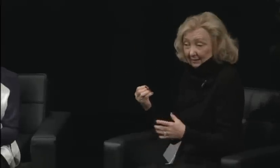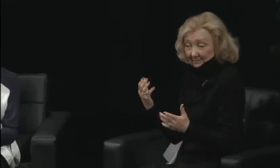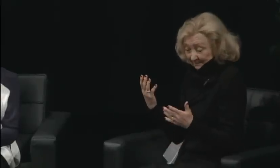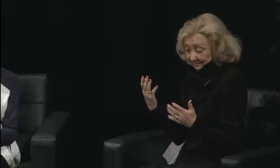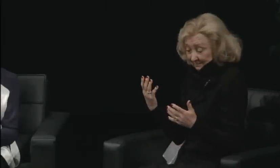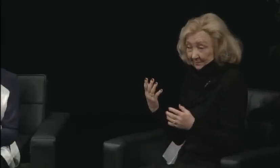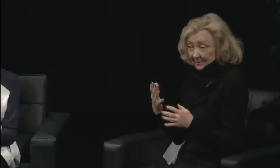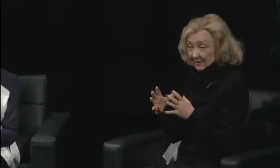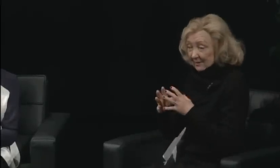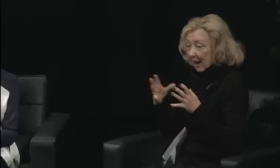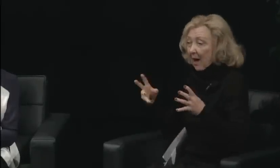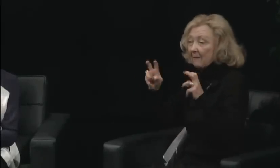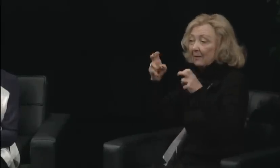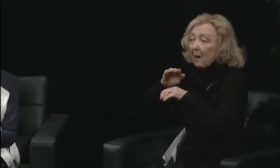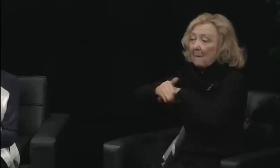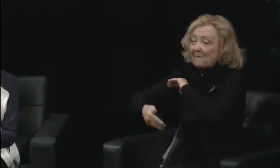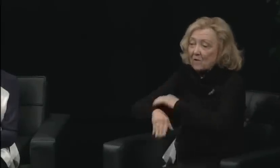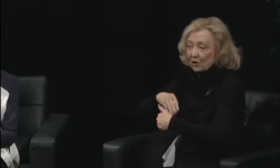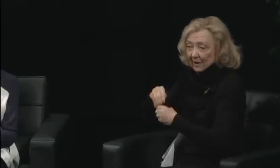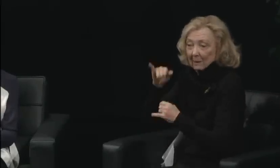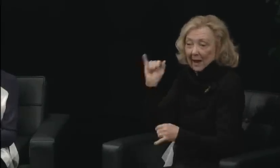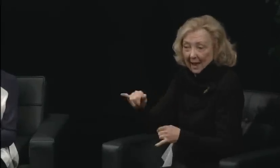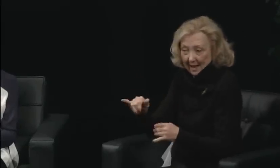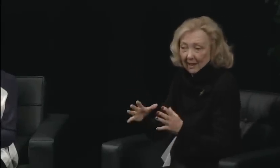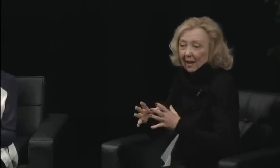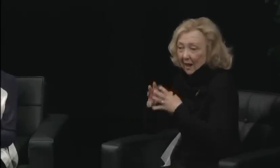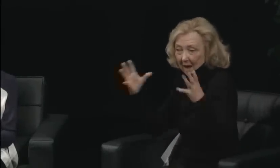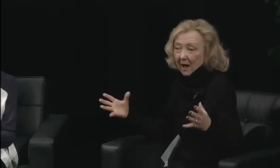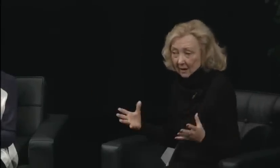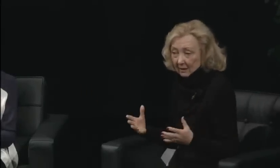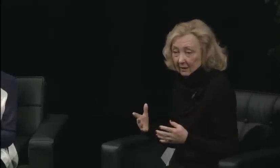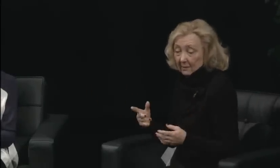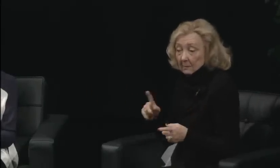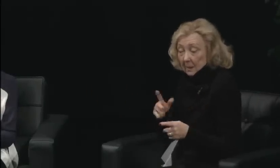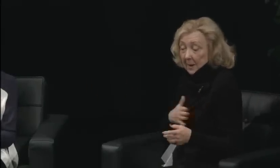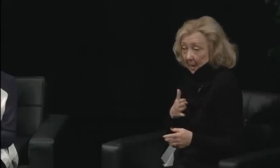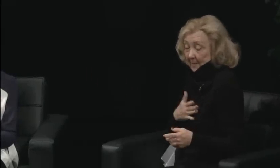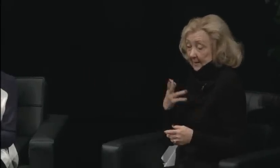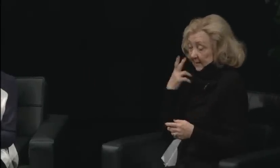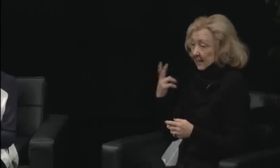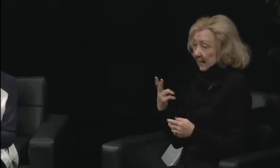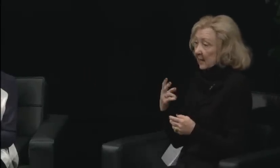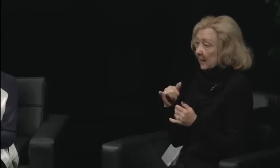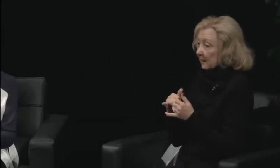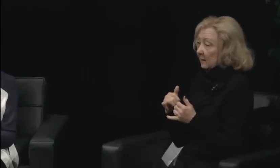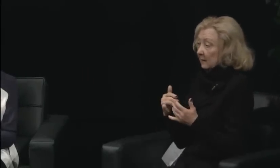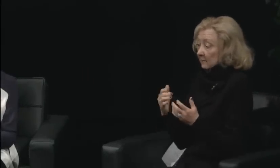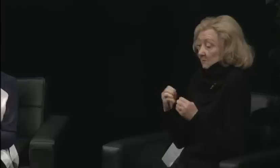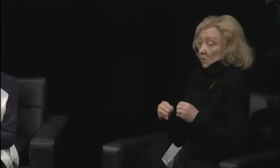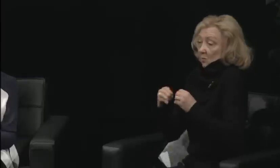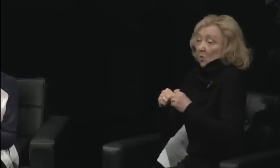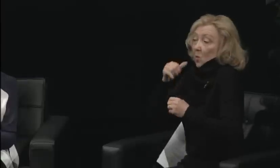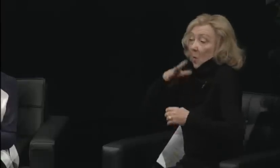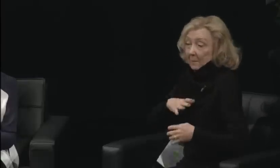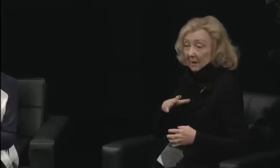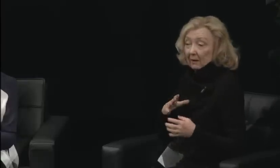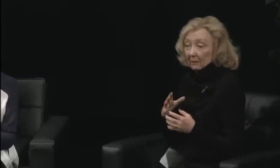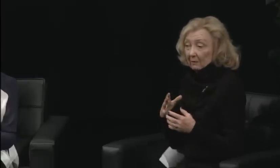And once a woman steps out of her predetermined realm,